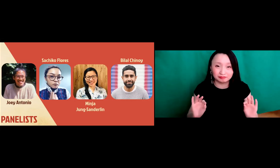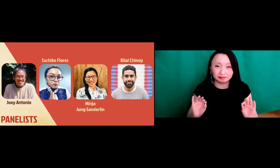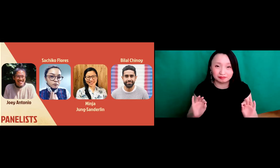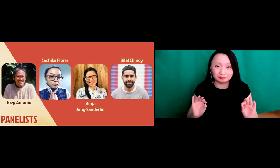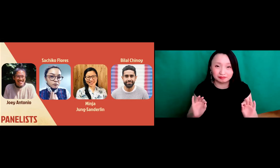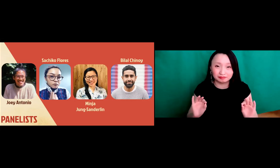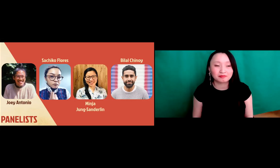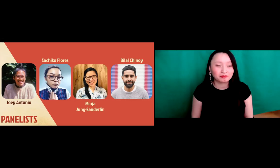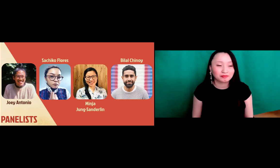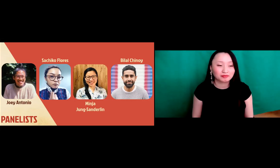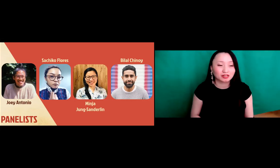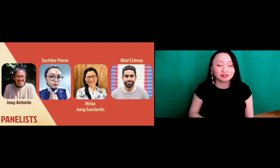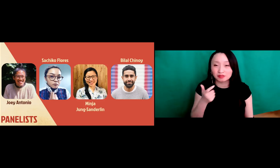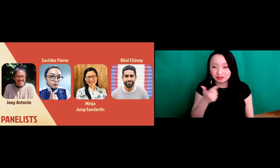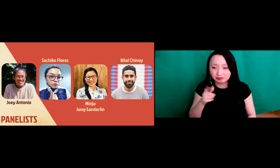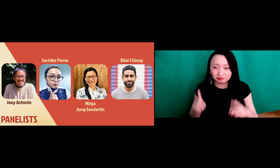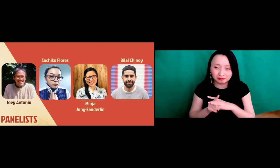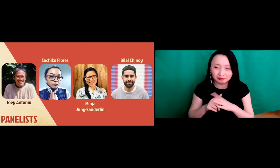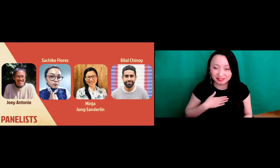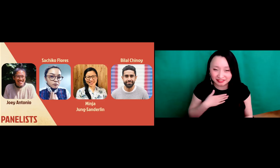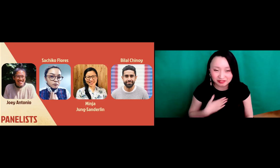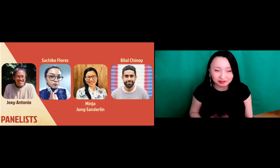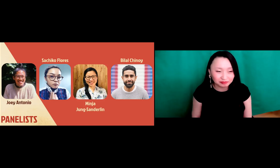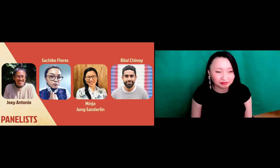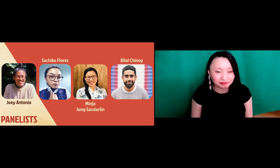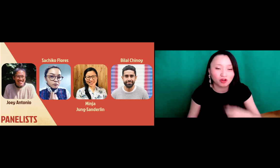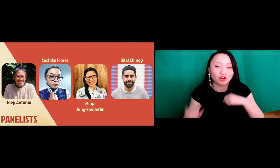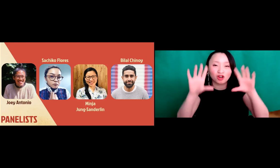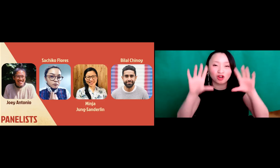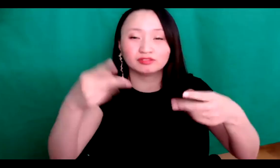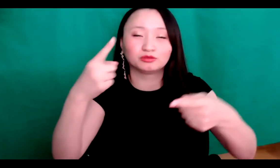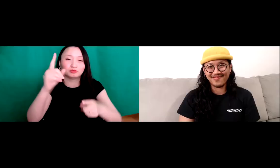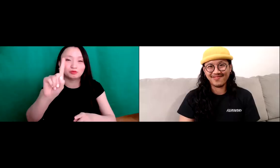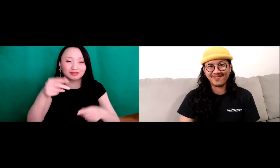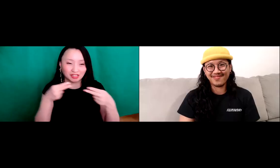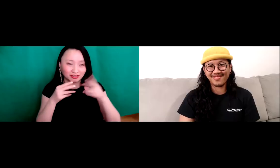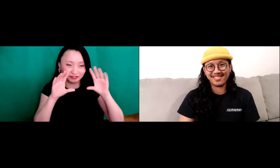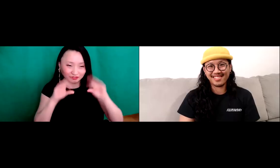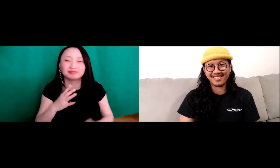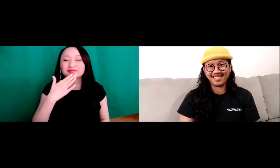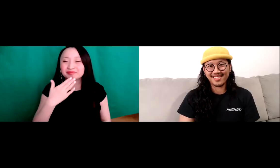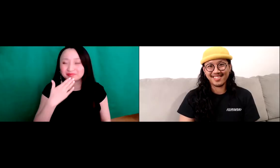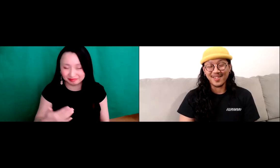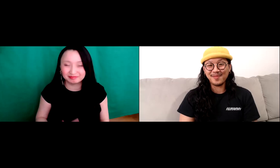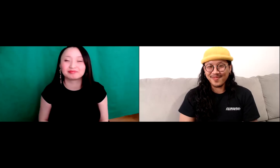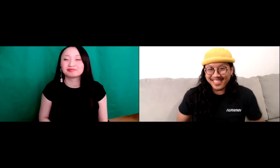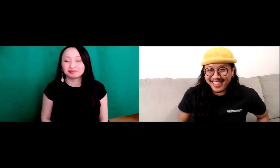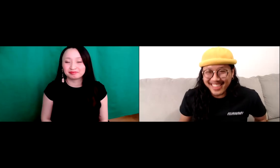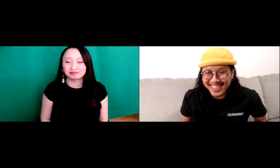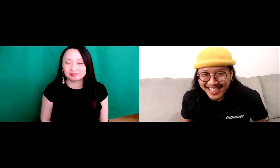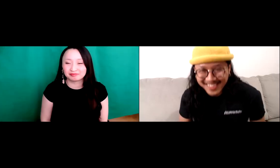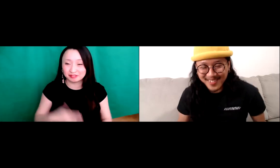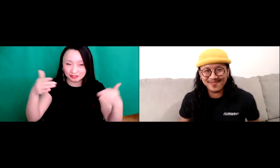they'll come up and introduced himself. All right, Joey. Thank you.